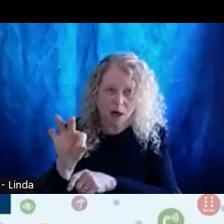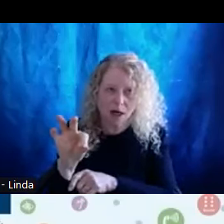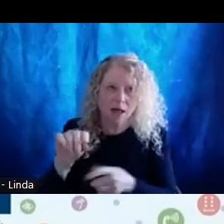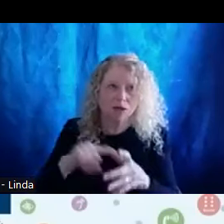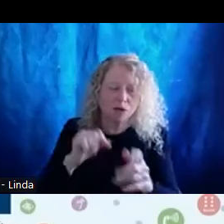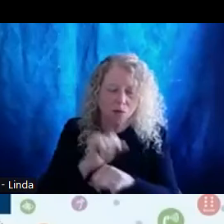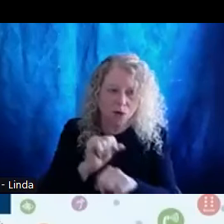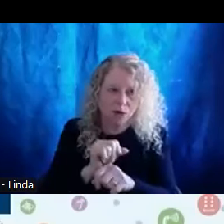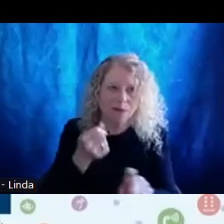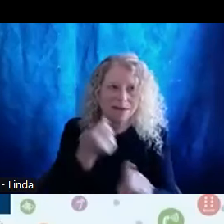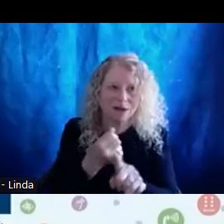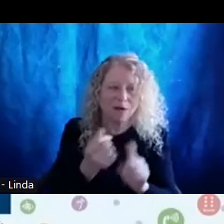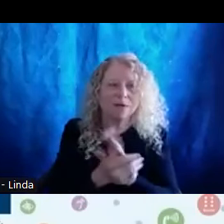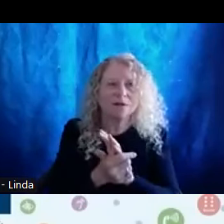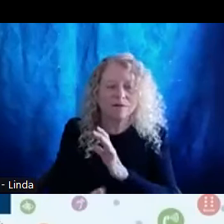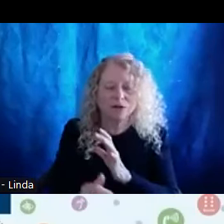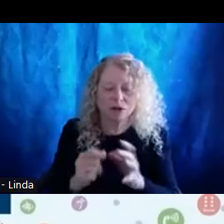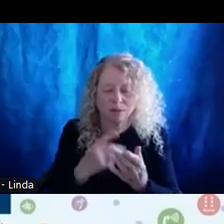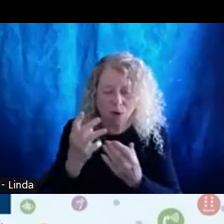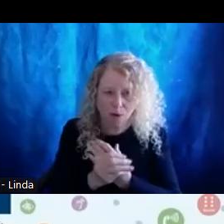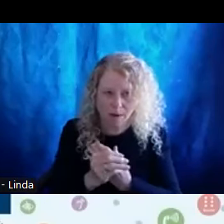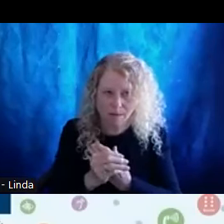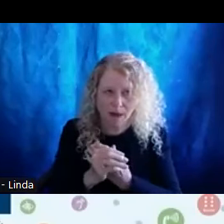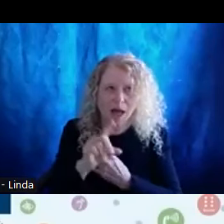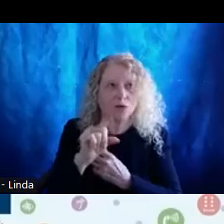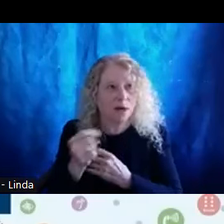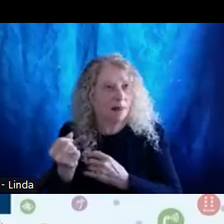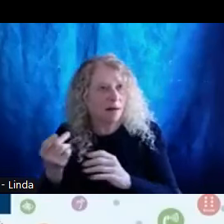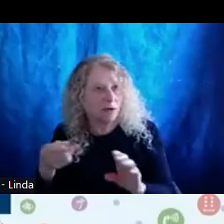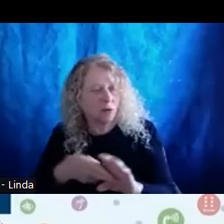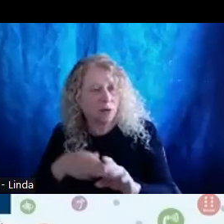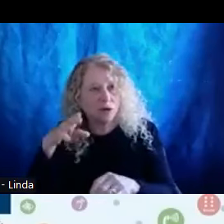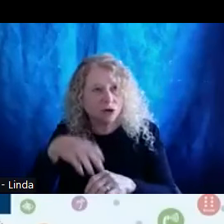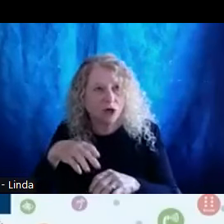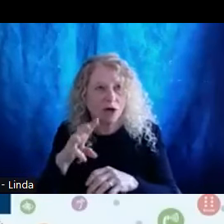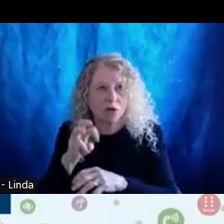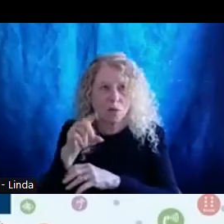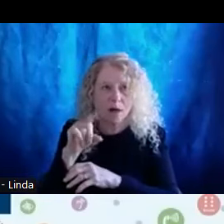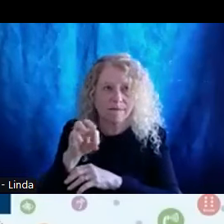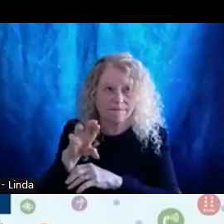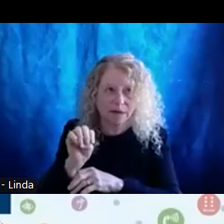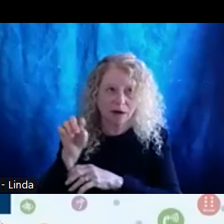their self-sufficiency programs. In 2011 she joined Child Welfare in Clackamas County As a relative